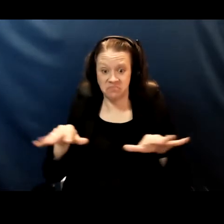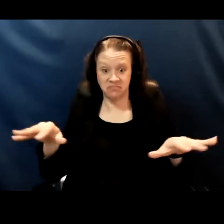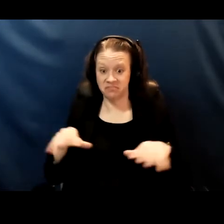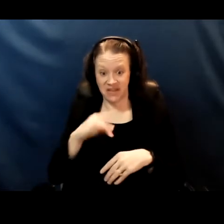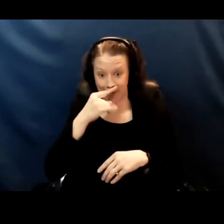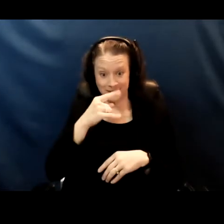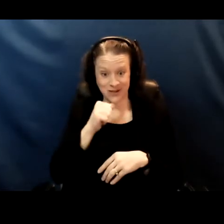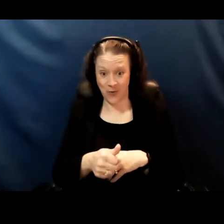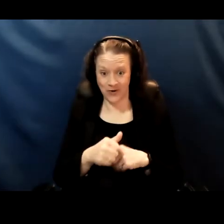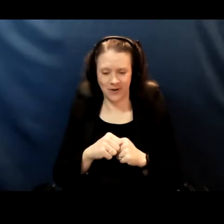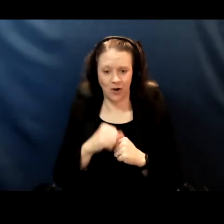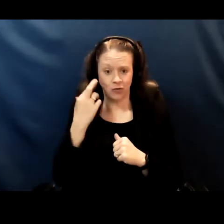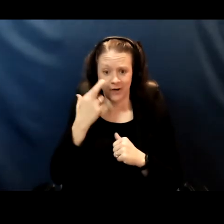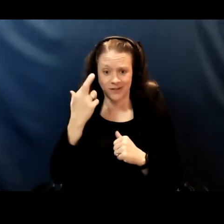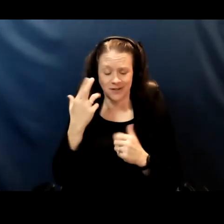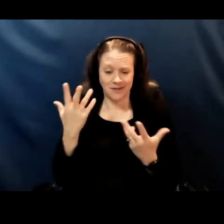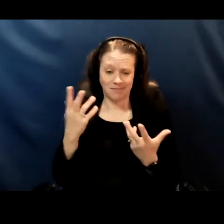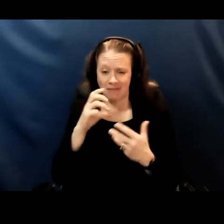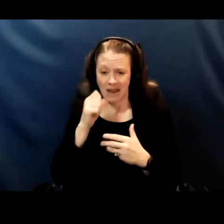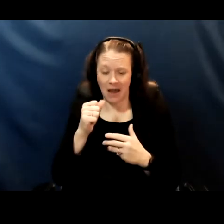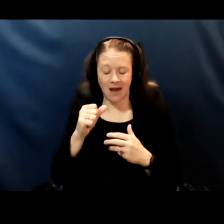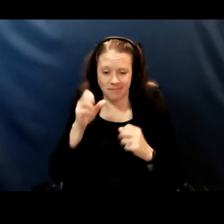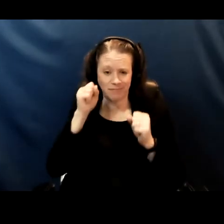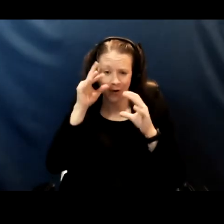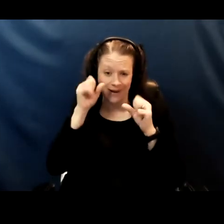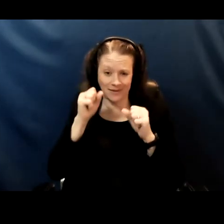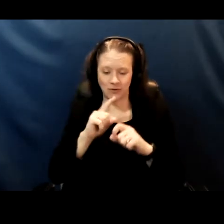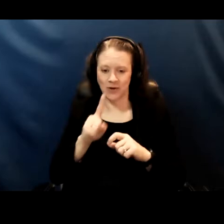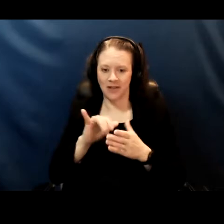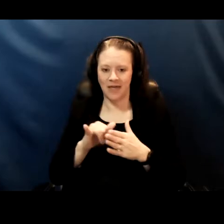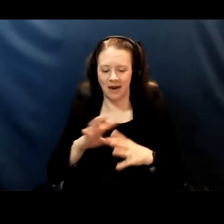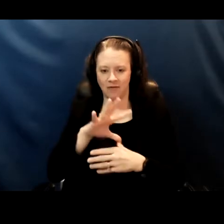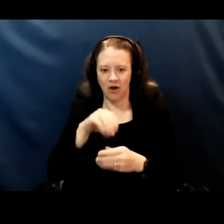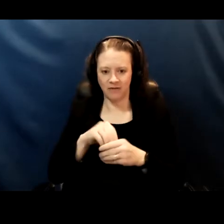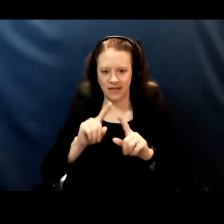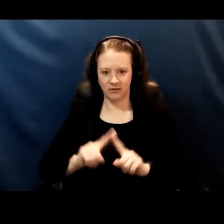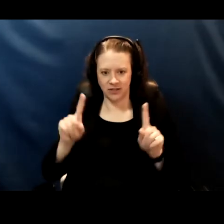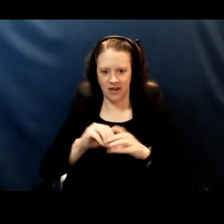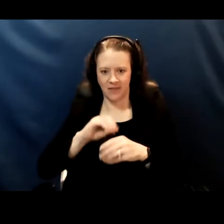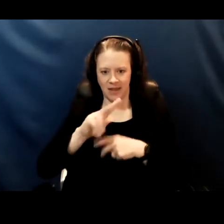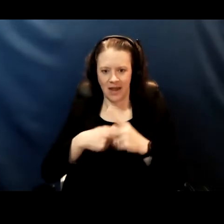The reasons are not actually that miraculous they involve differences in the types of receptors that they have in their noses